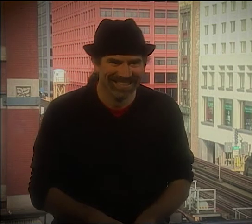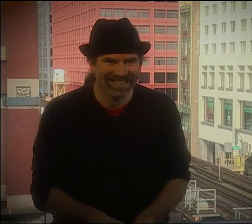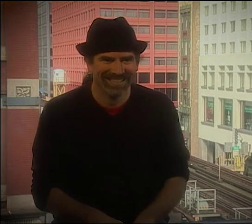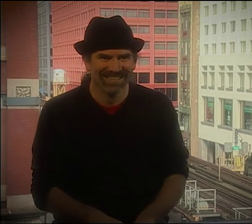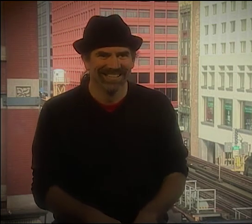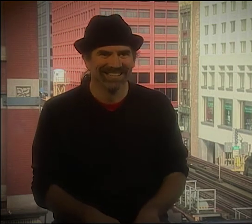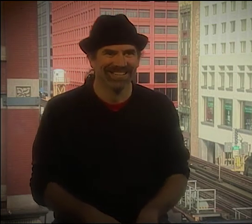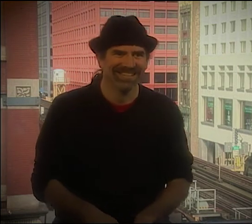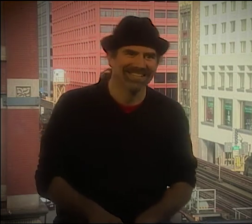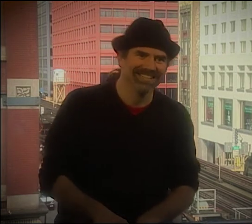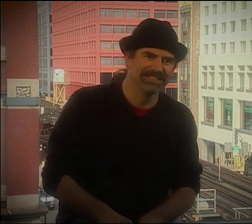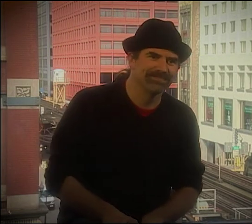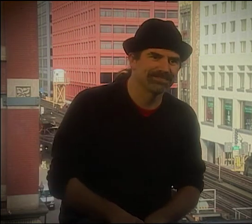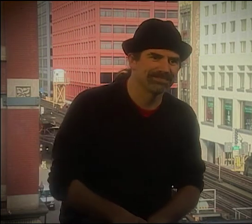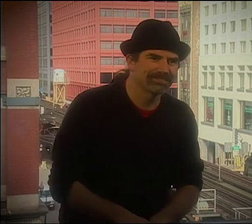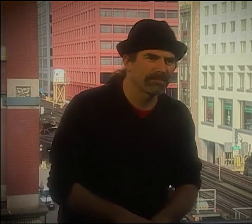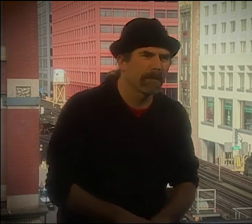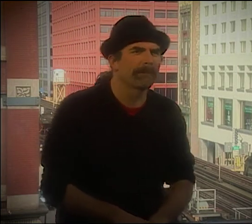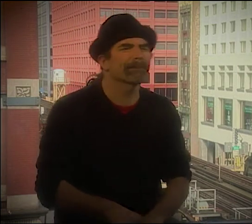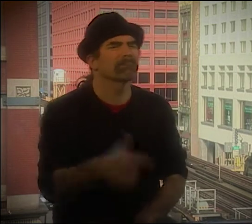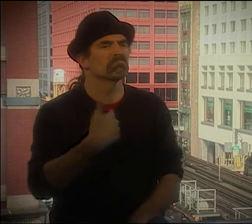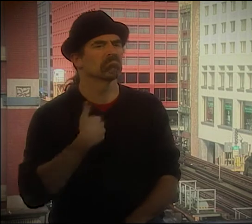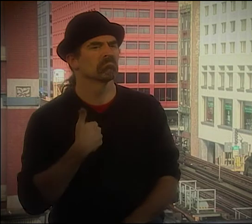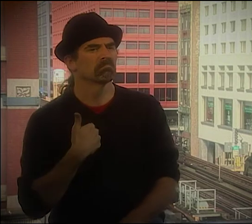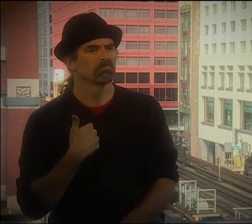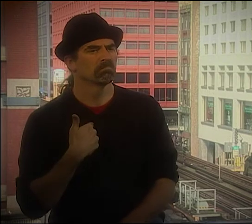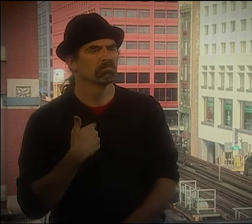AND WHERE THAT LEADS US IN THE FUTURE, WHO KNOWS.